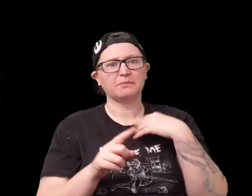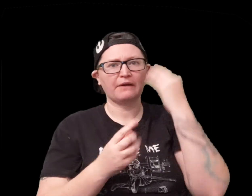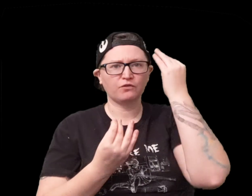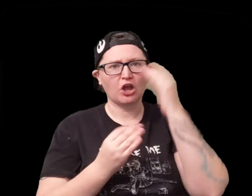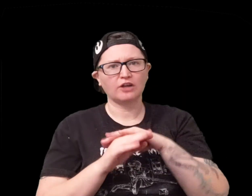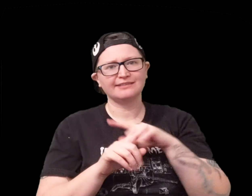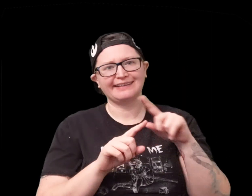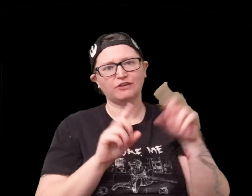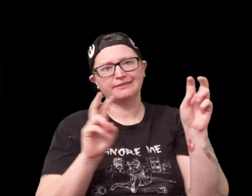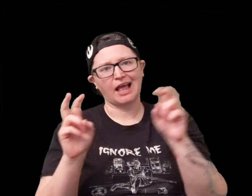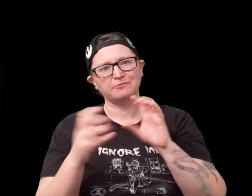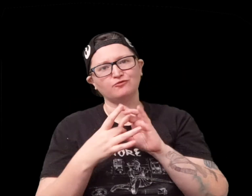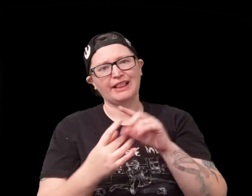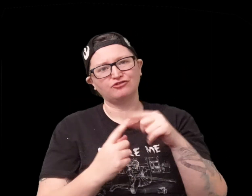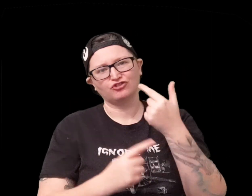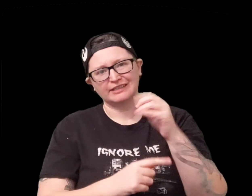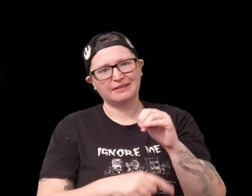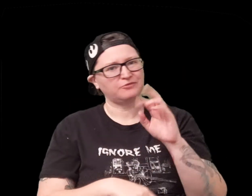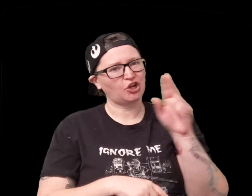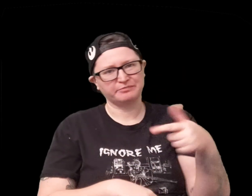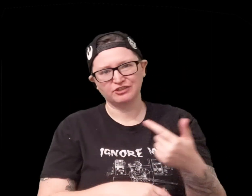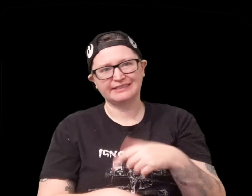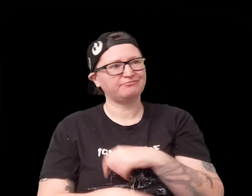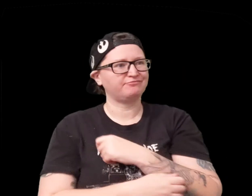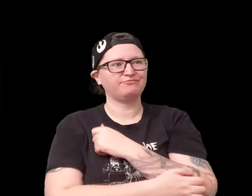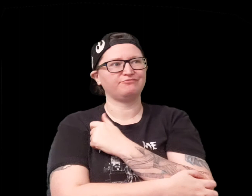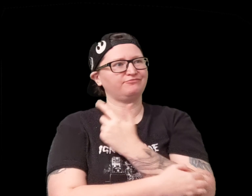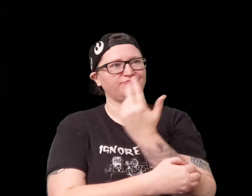and it just has a lot of different thoughts you know different topics related to being a GM,